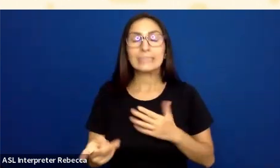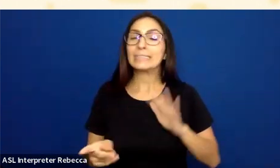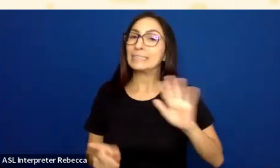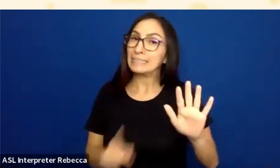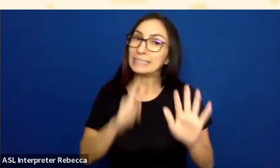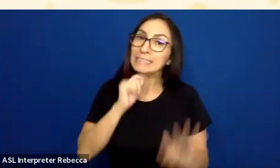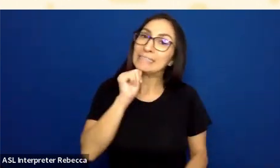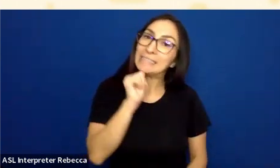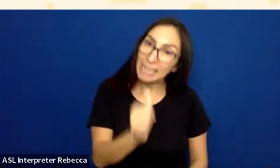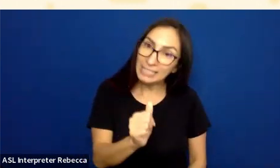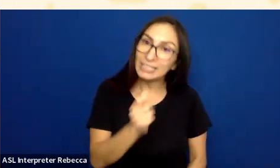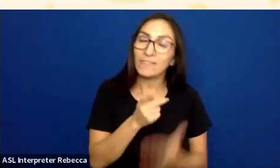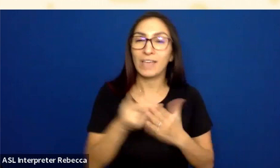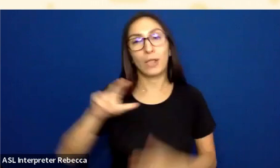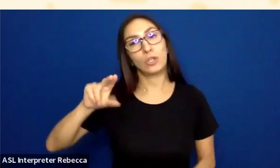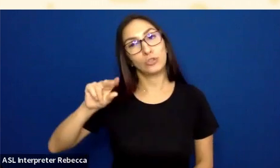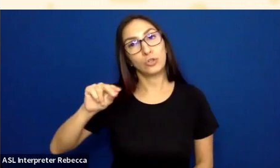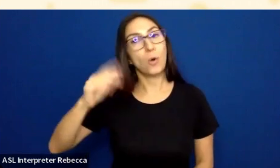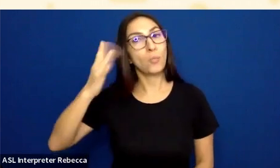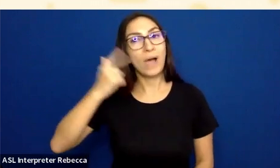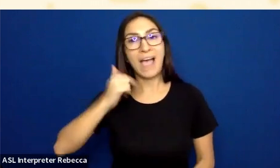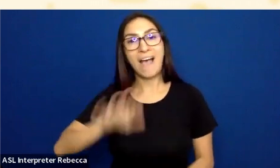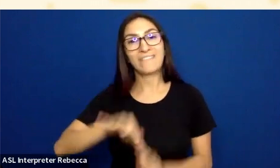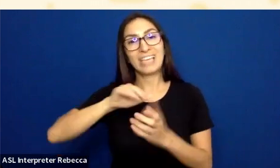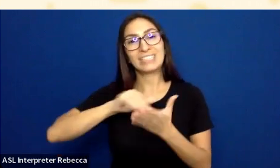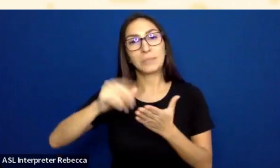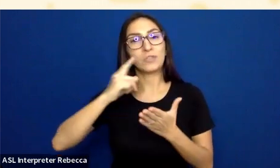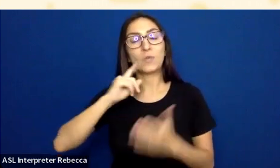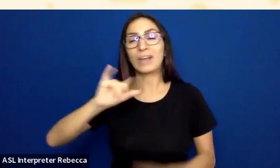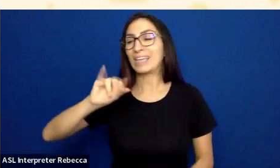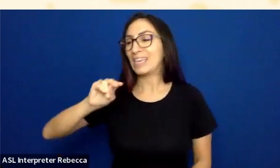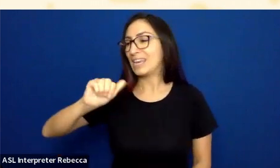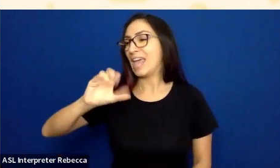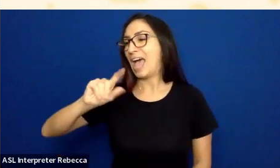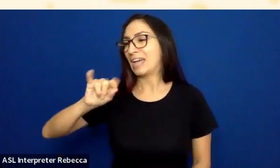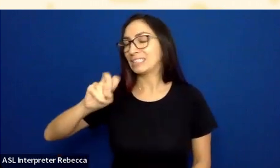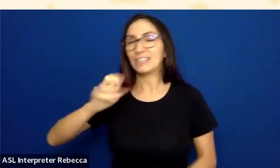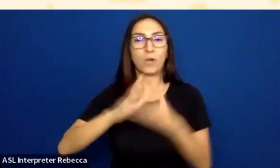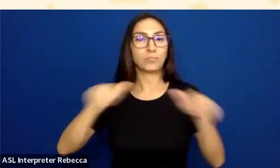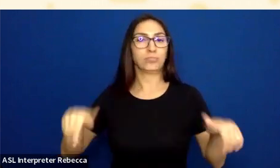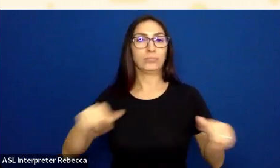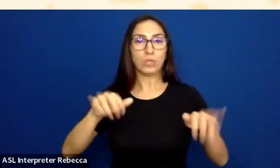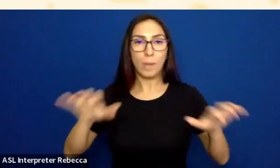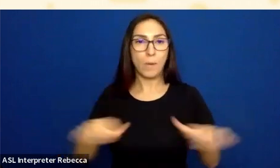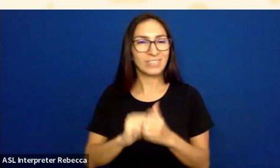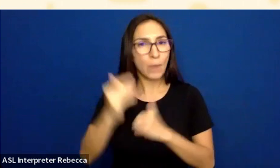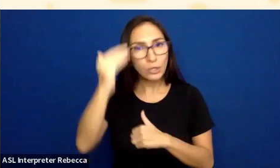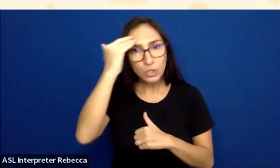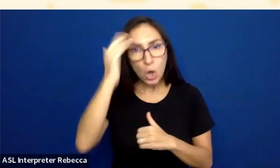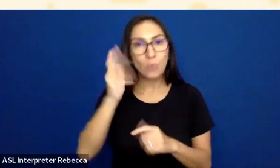because there is an exception for inactive components, because the way you know something is inactive or disabled is that it's low contrast.